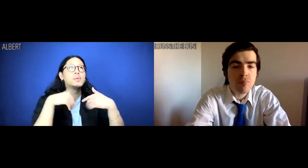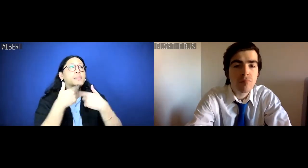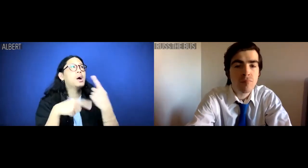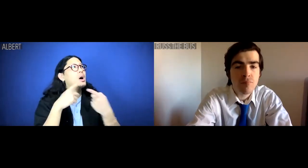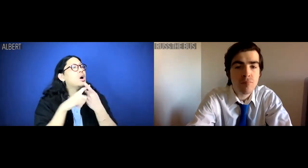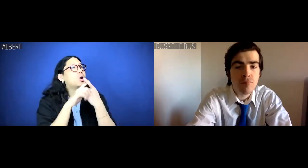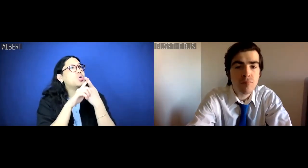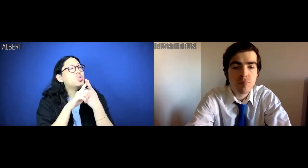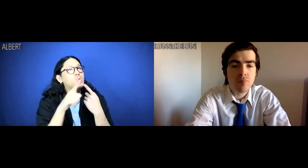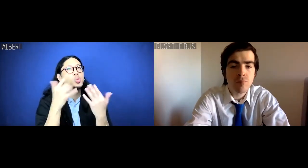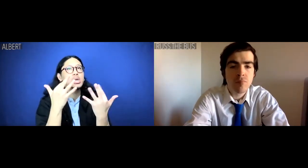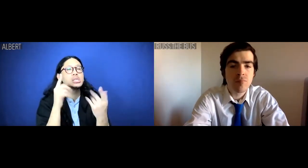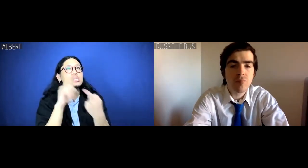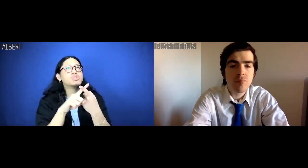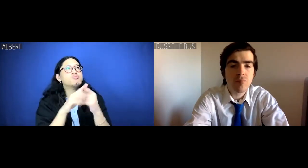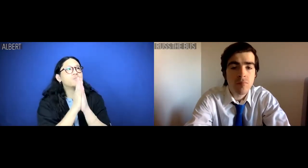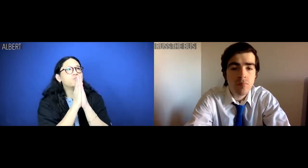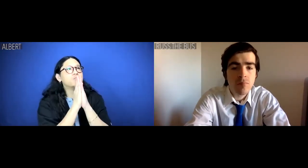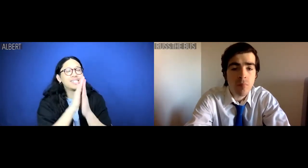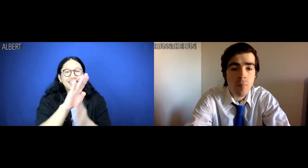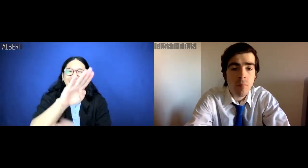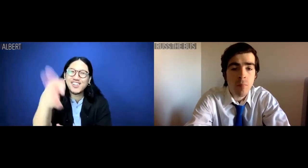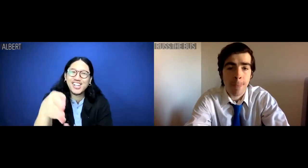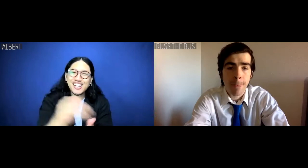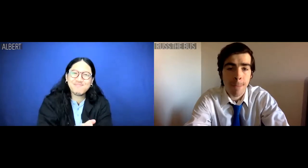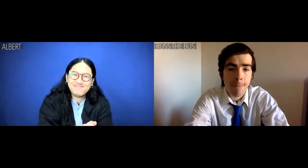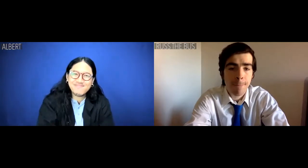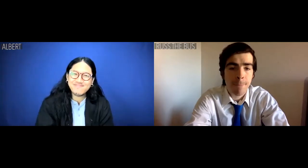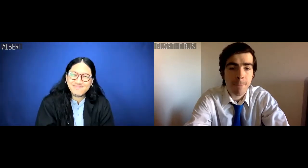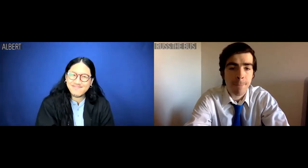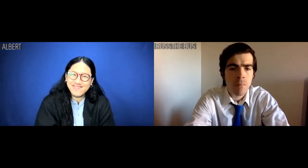Albert: How about you wait until never.